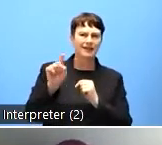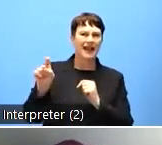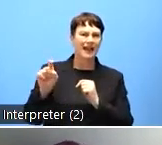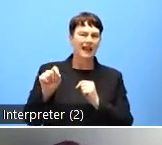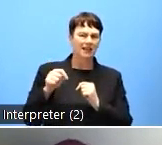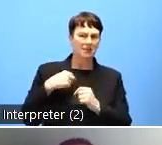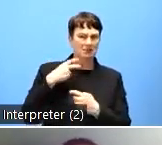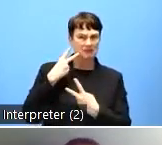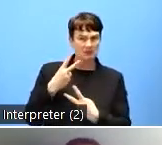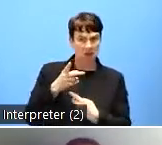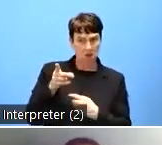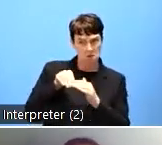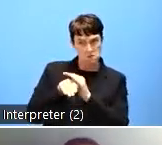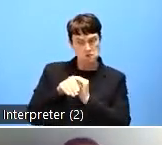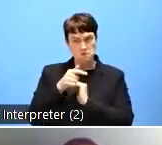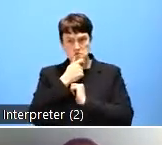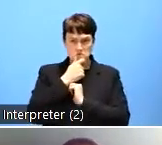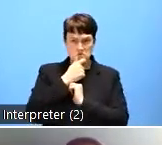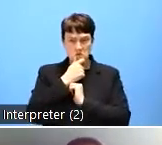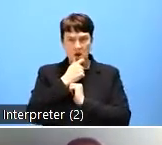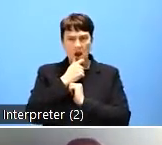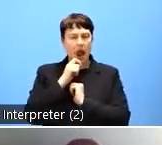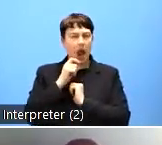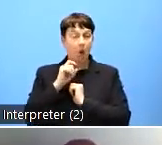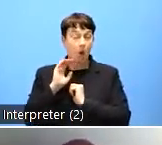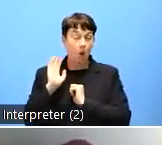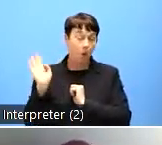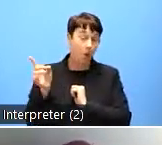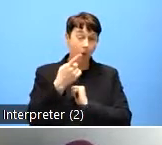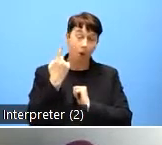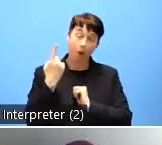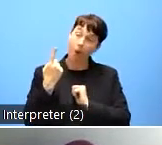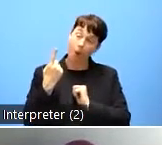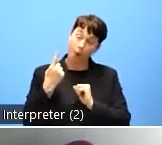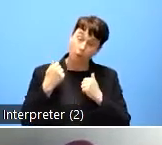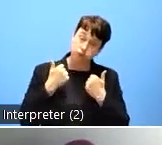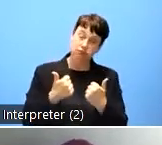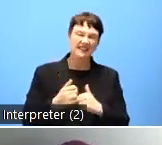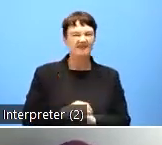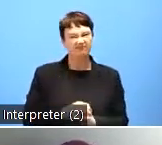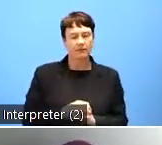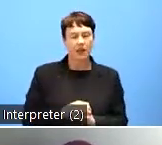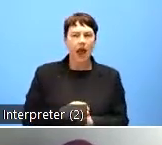that still there is a huge gap for website that actually are not fit for purpose, for